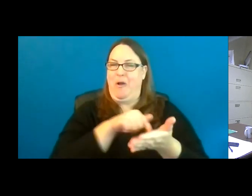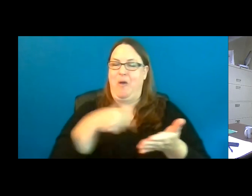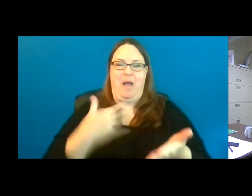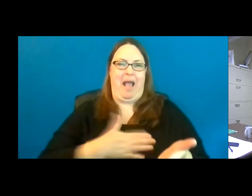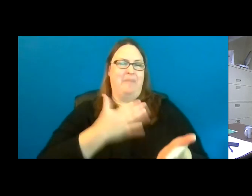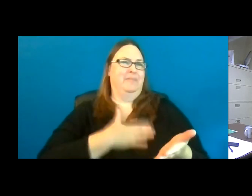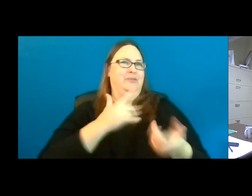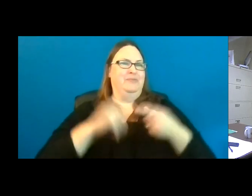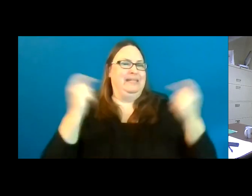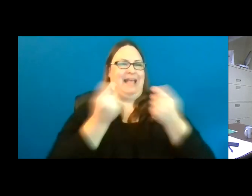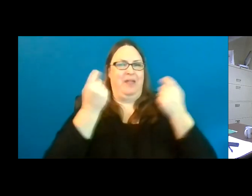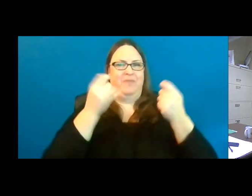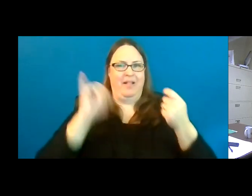with this presentation today.